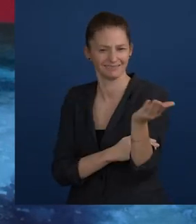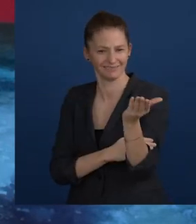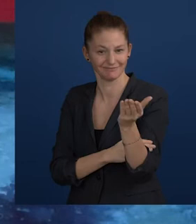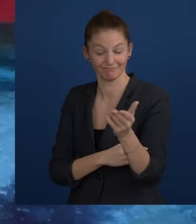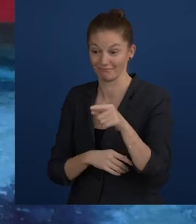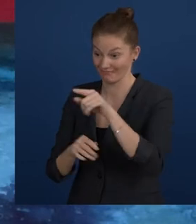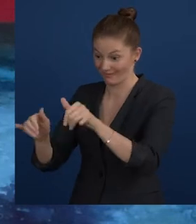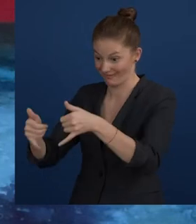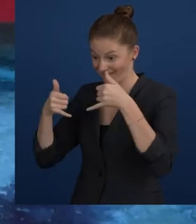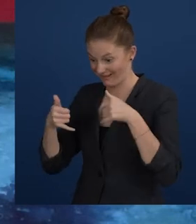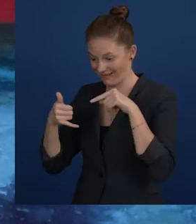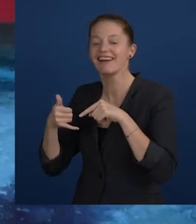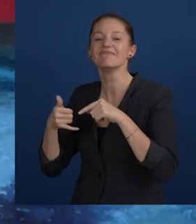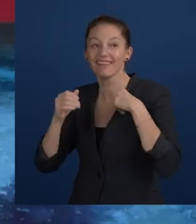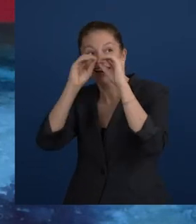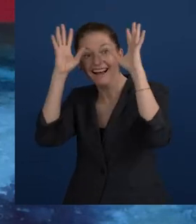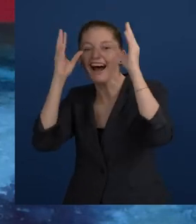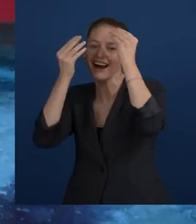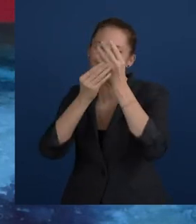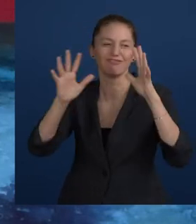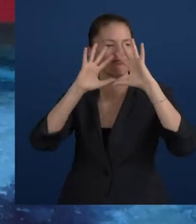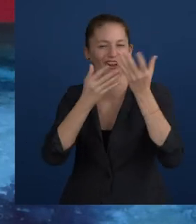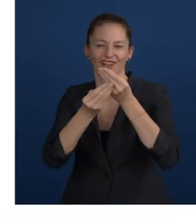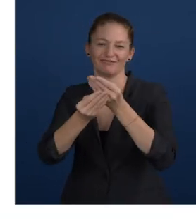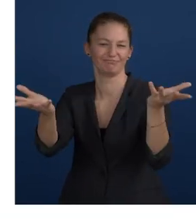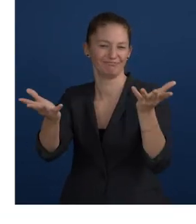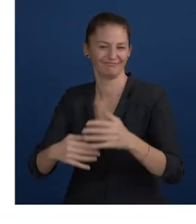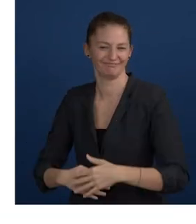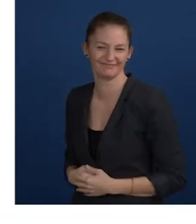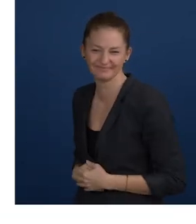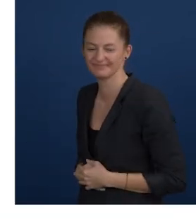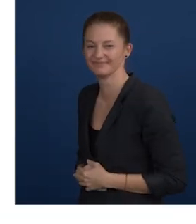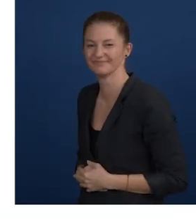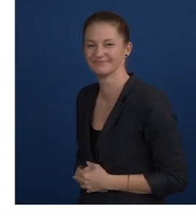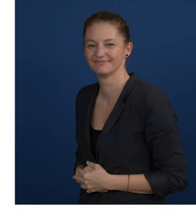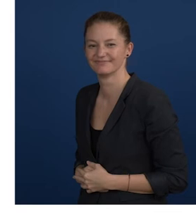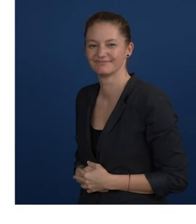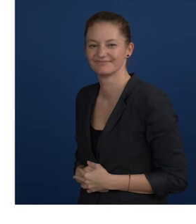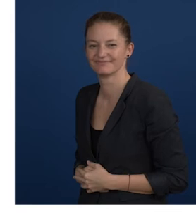With Zero Project’s help we are taking this vision global.” Says Jonathan Hassell from Hassell Inclusion